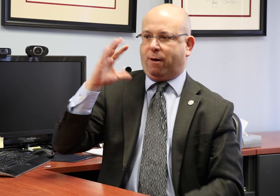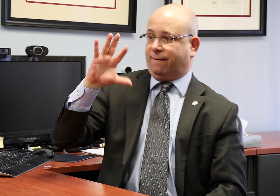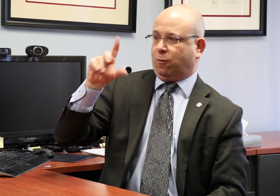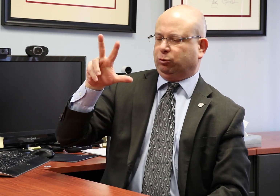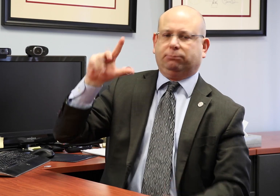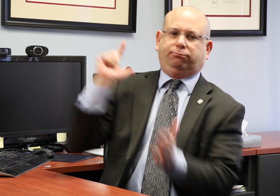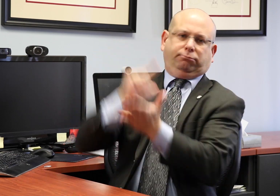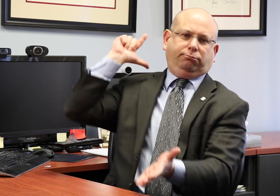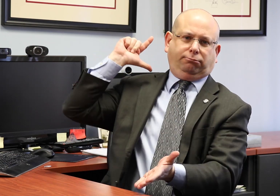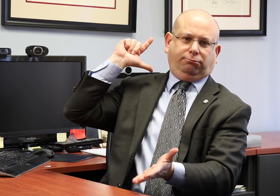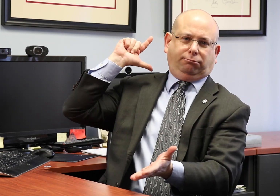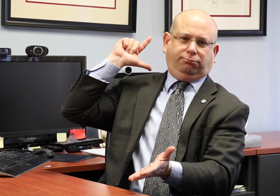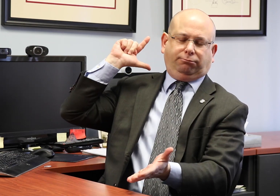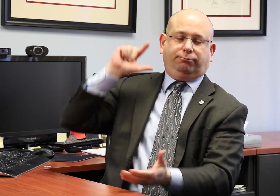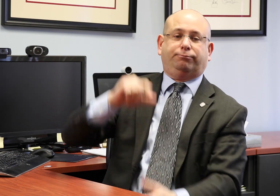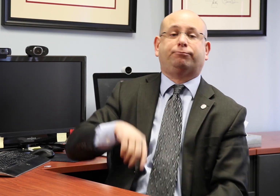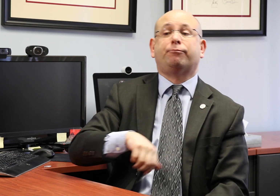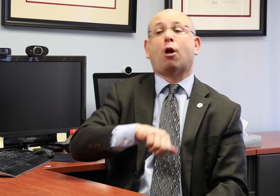The rules for 501c3 organizations forbid support for any political candidate – no exceptions.